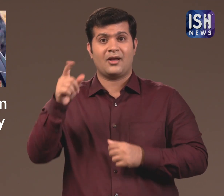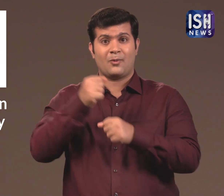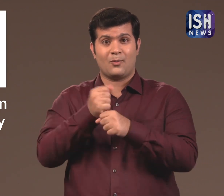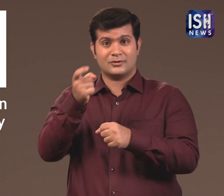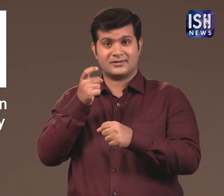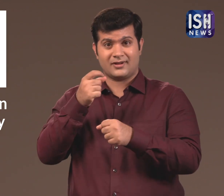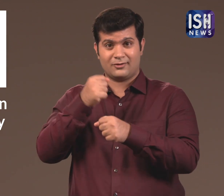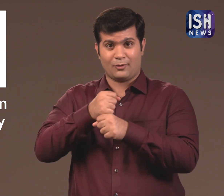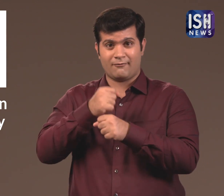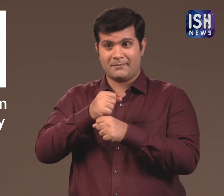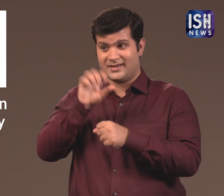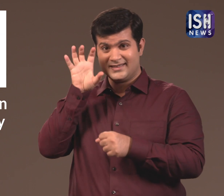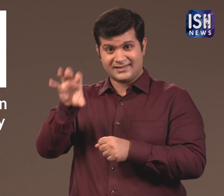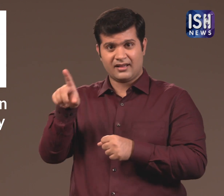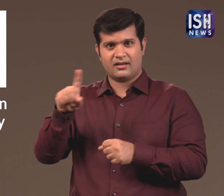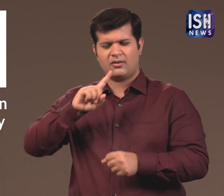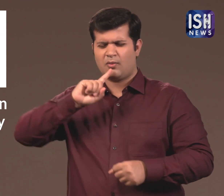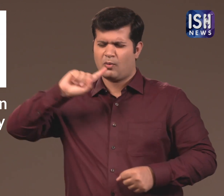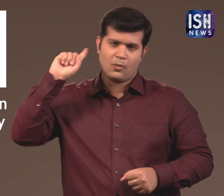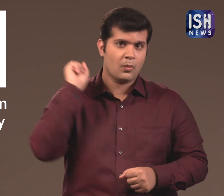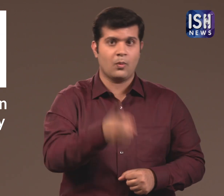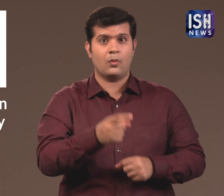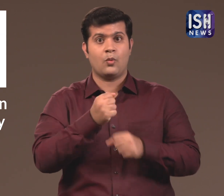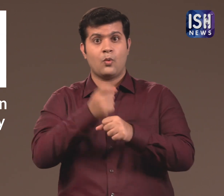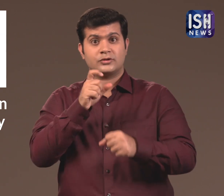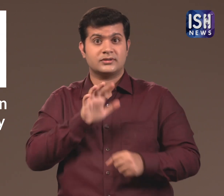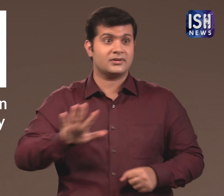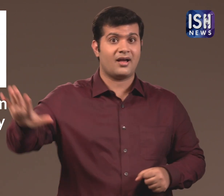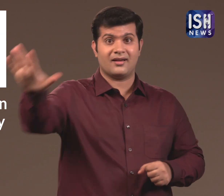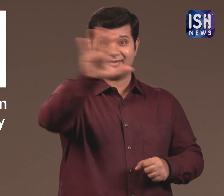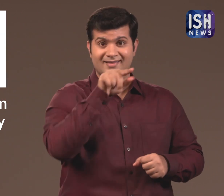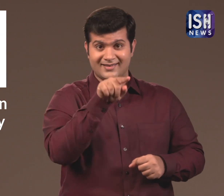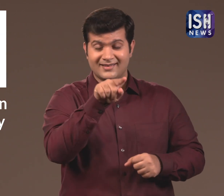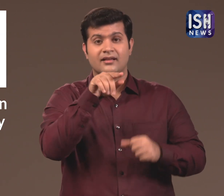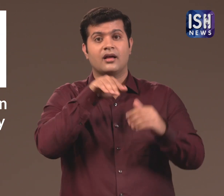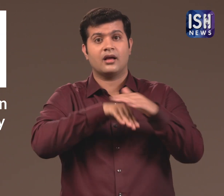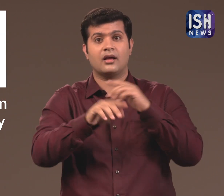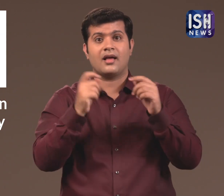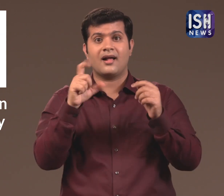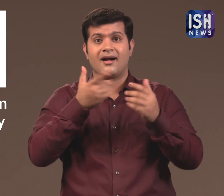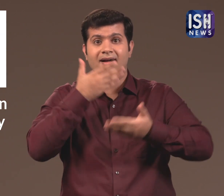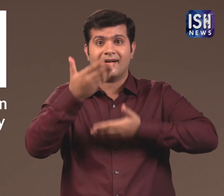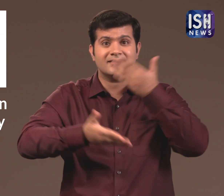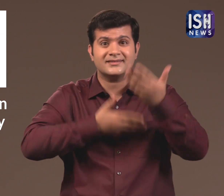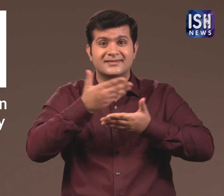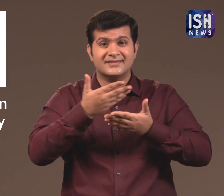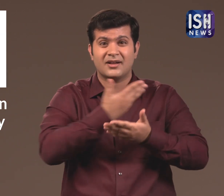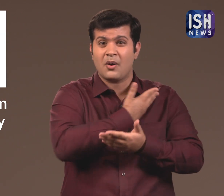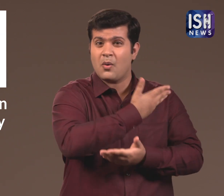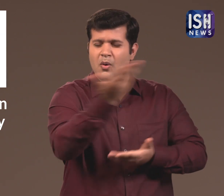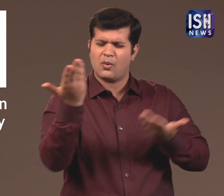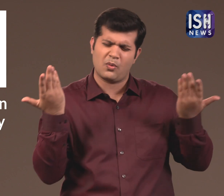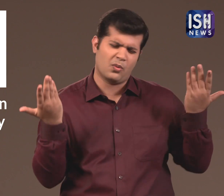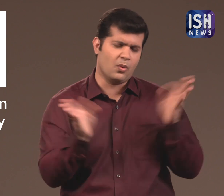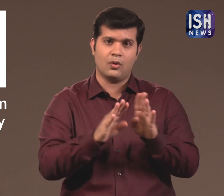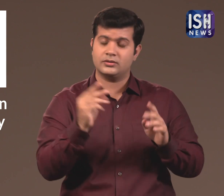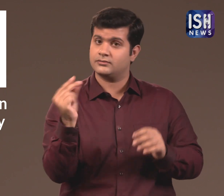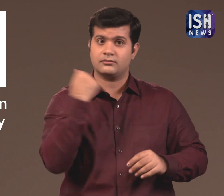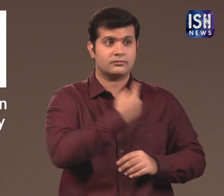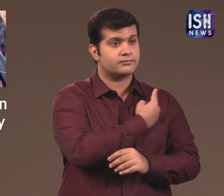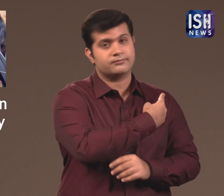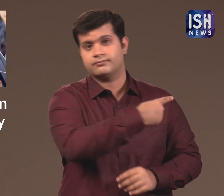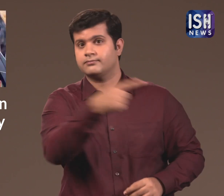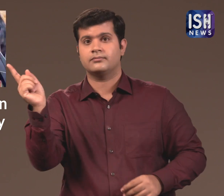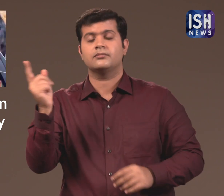The Gujarat State Government ordered all educational institutions in Gujarat to shut down immediately.